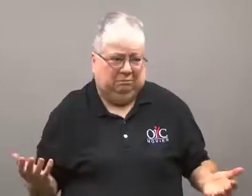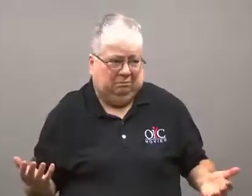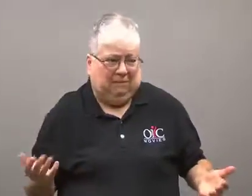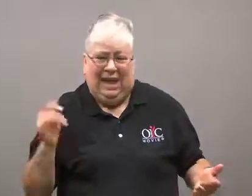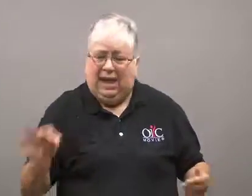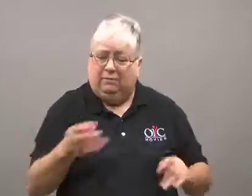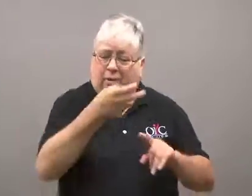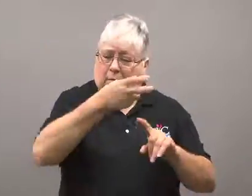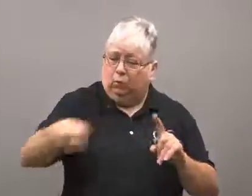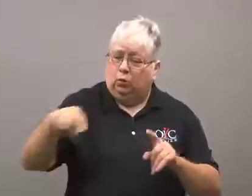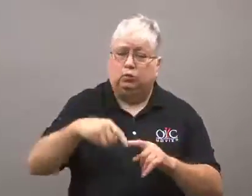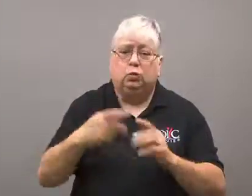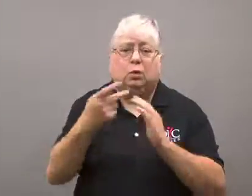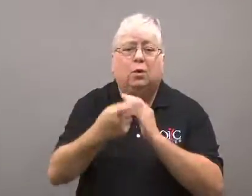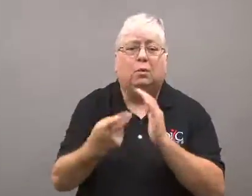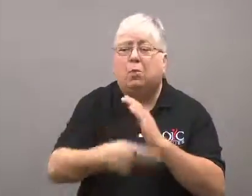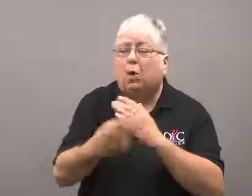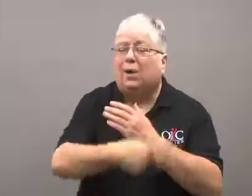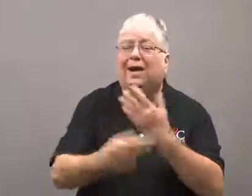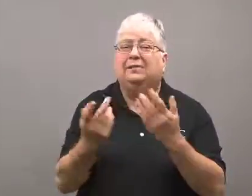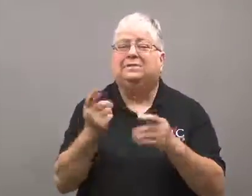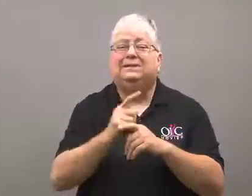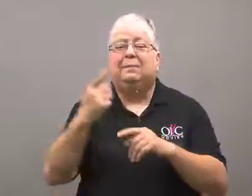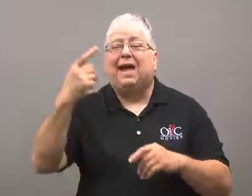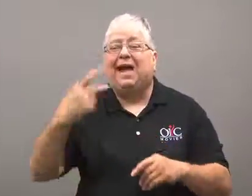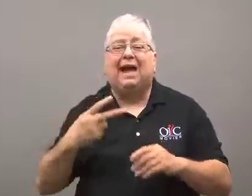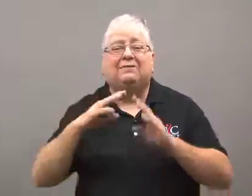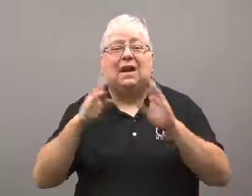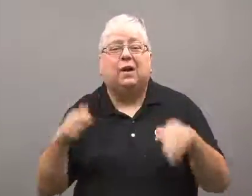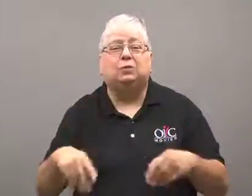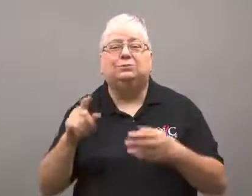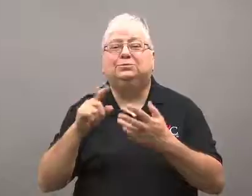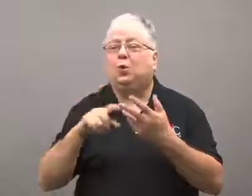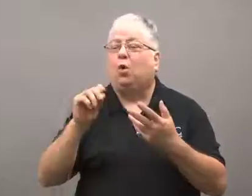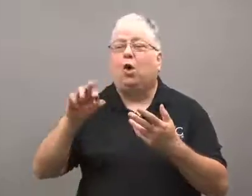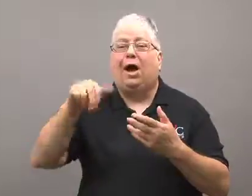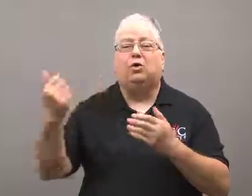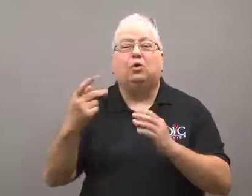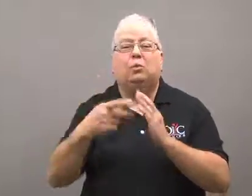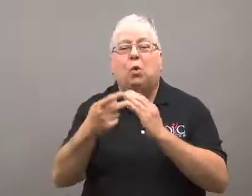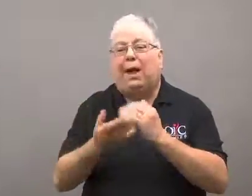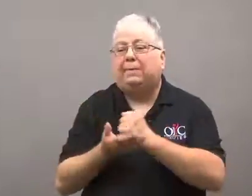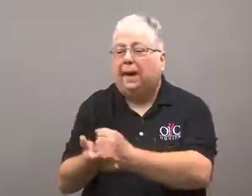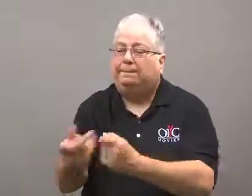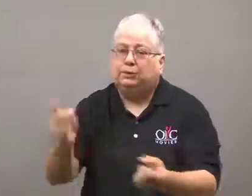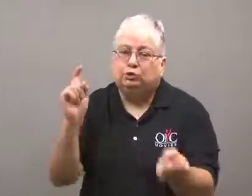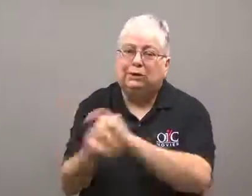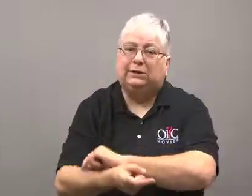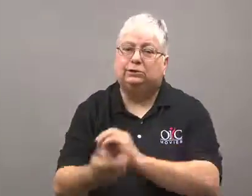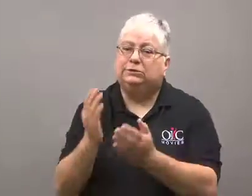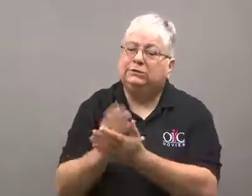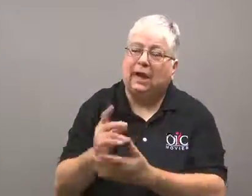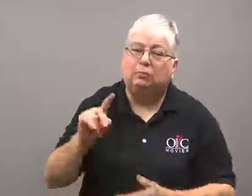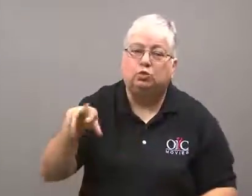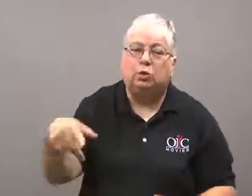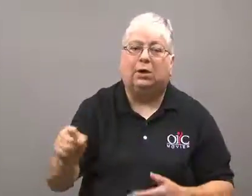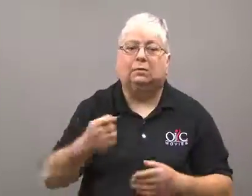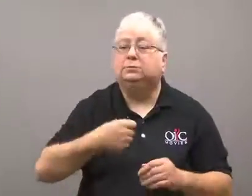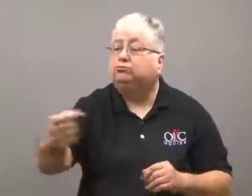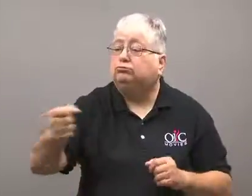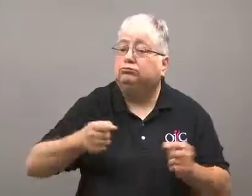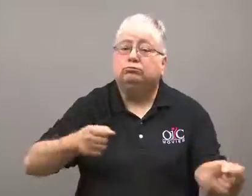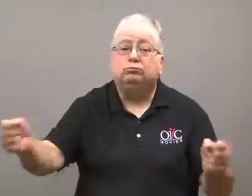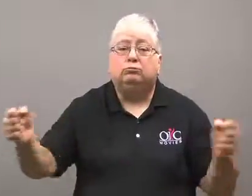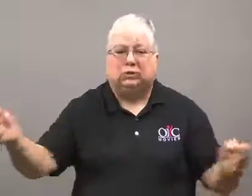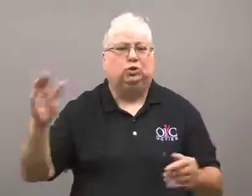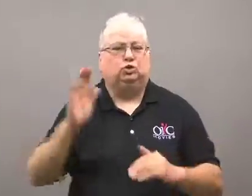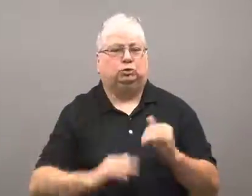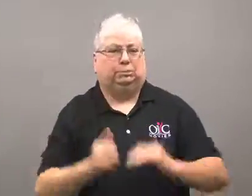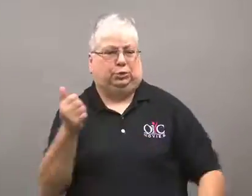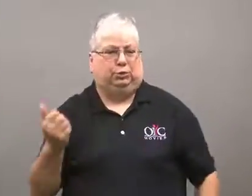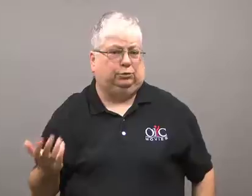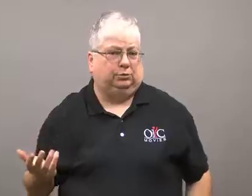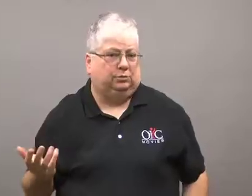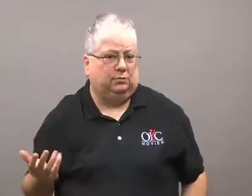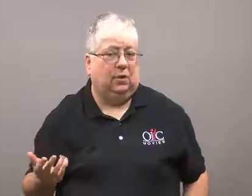Placing people in programs like halfway houses or drug rehabilitation would save a lot of money.